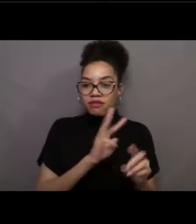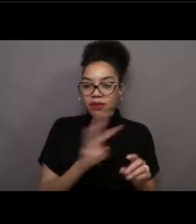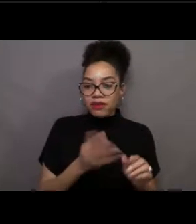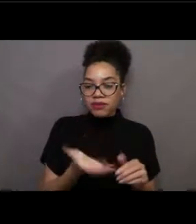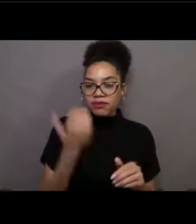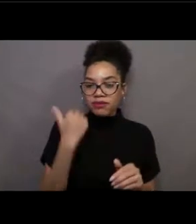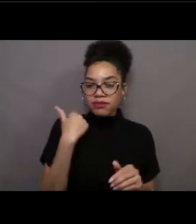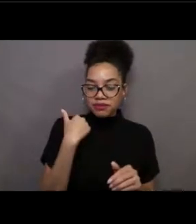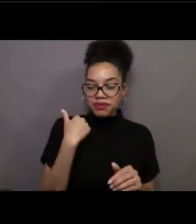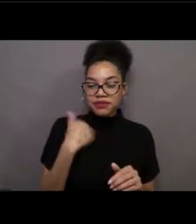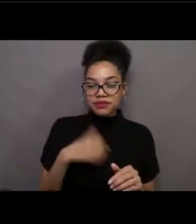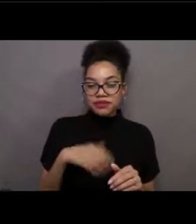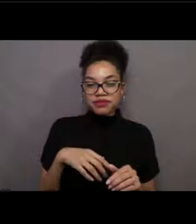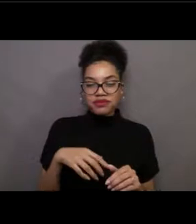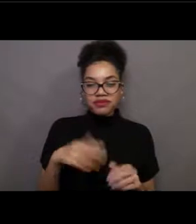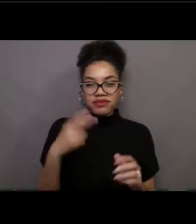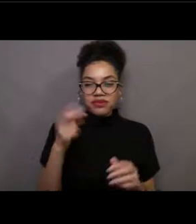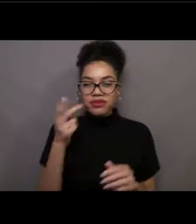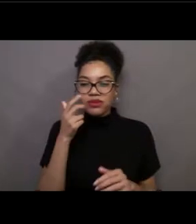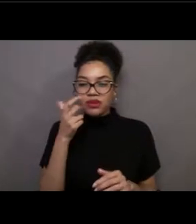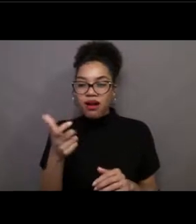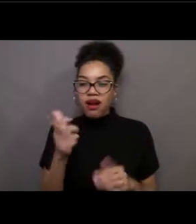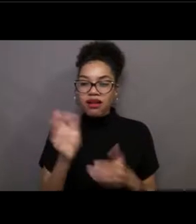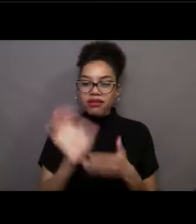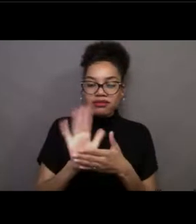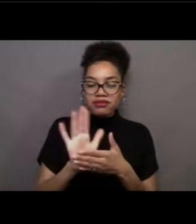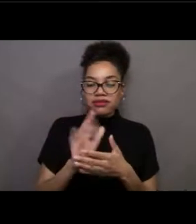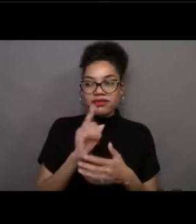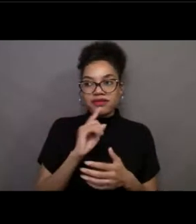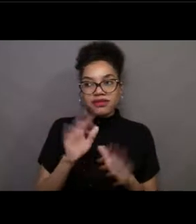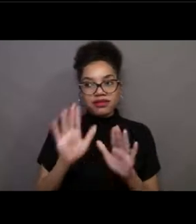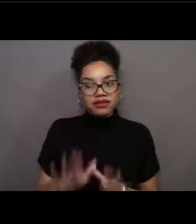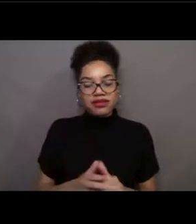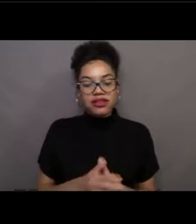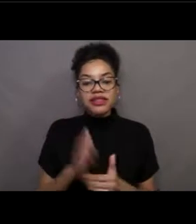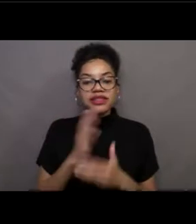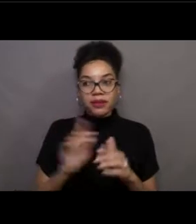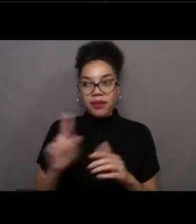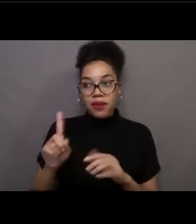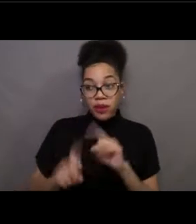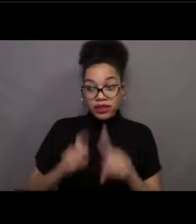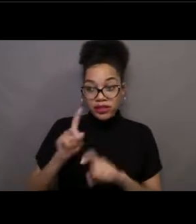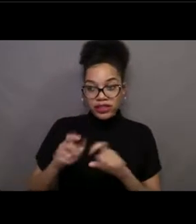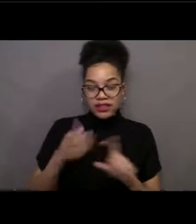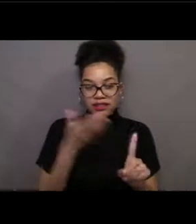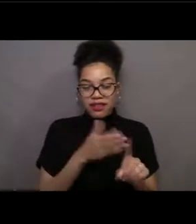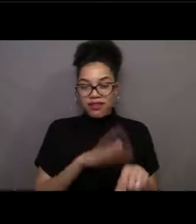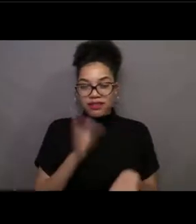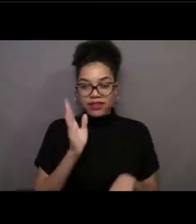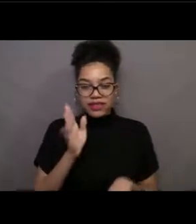because some of your questions can be answered by a lot of different NOAA folks. And we won't be able to get to them today.